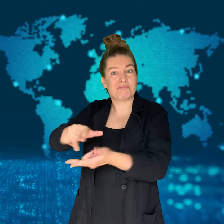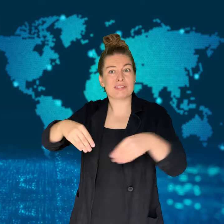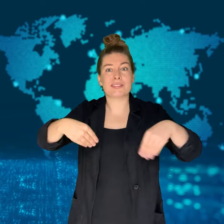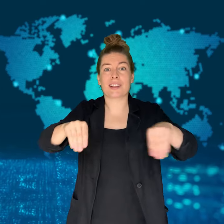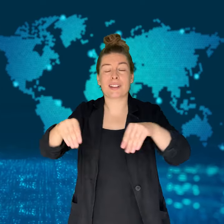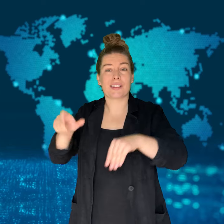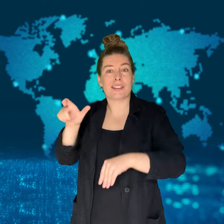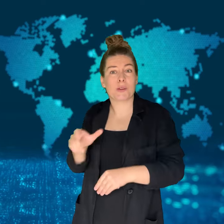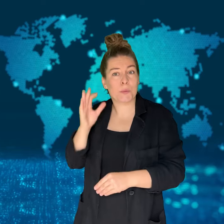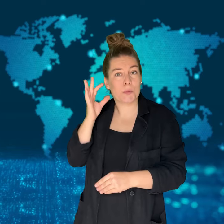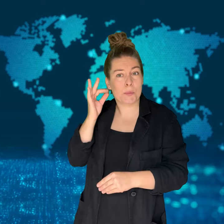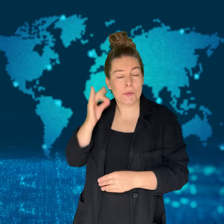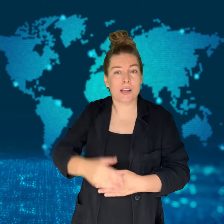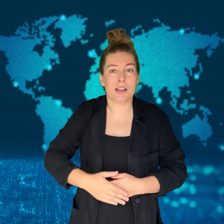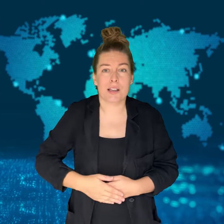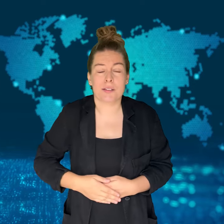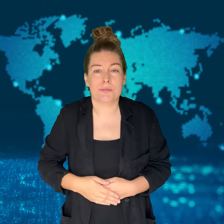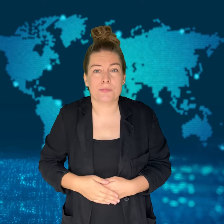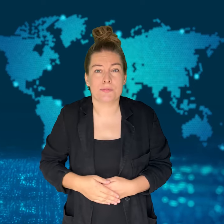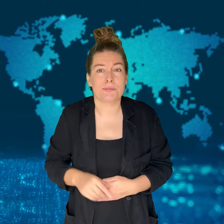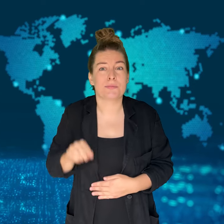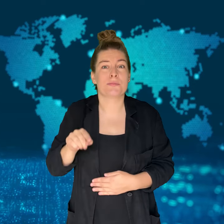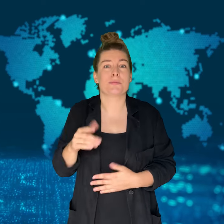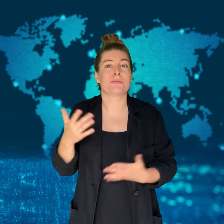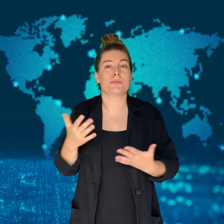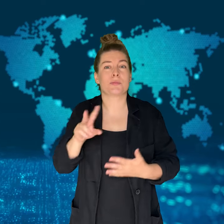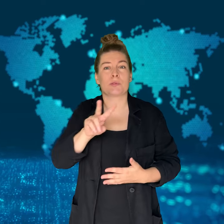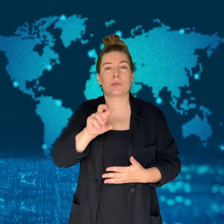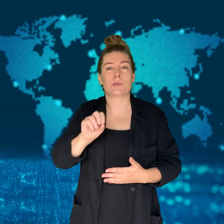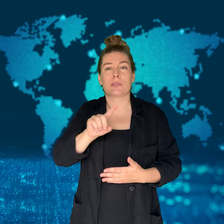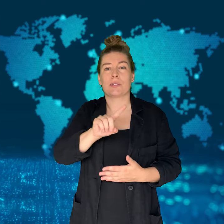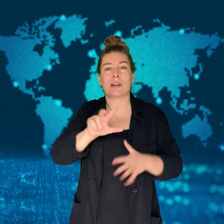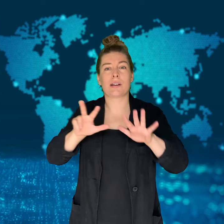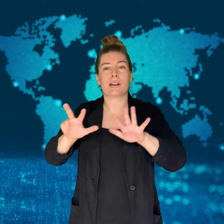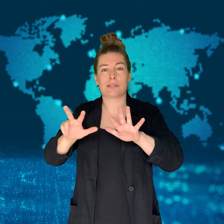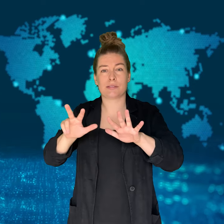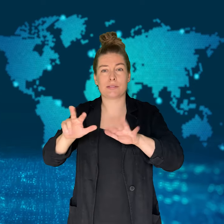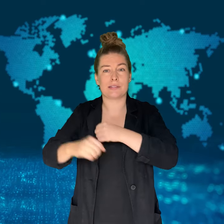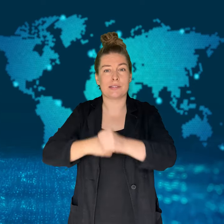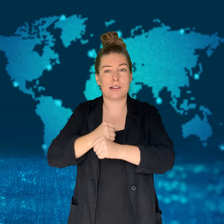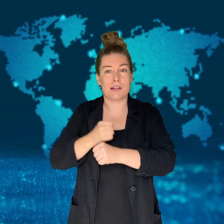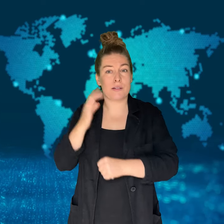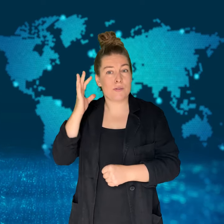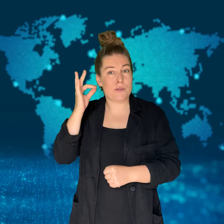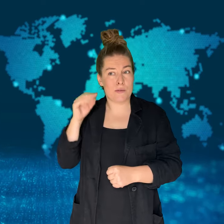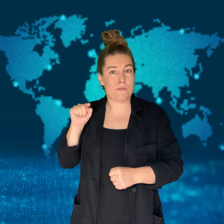at his Kenosha home, burned down his house, and stole his BMW.